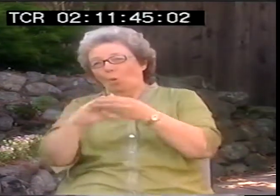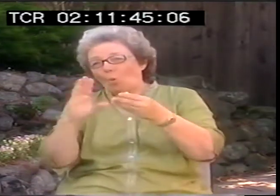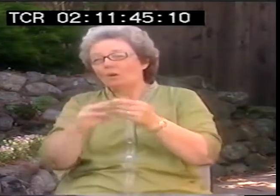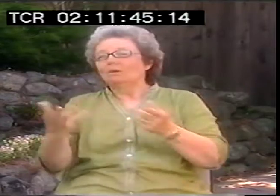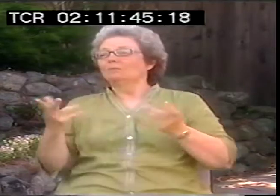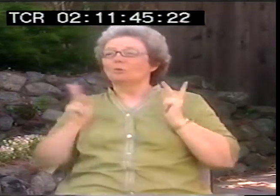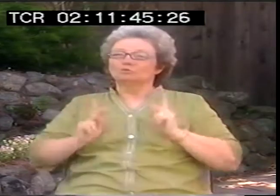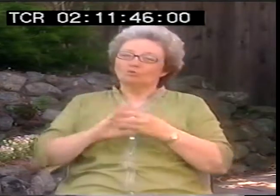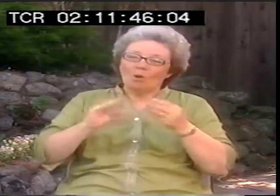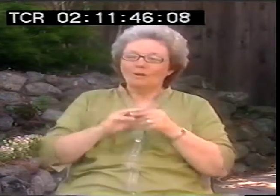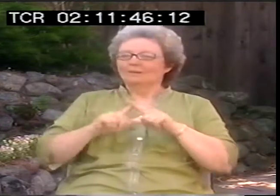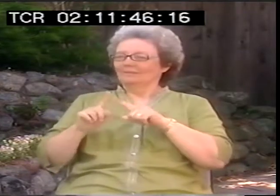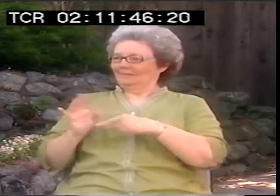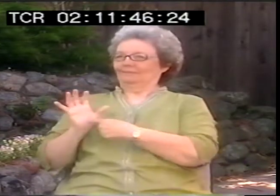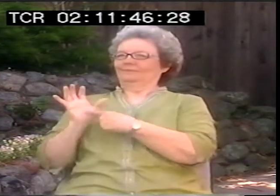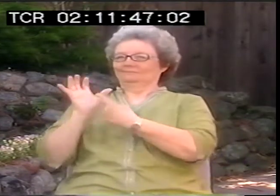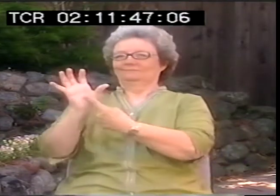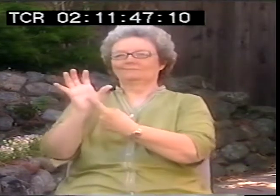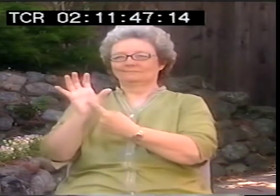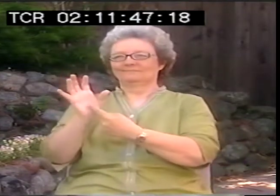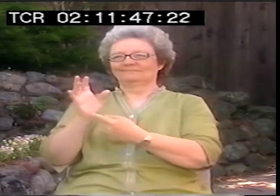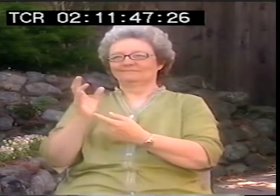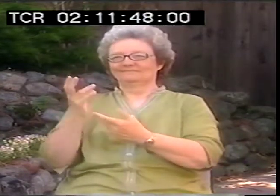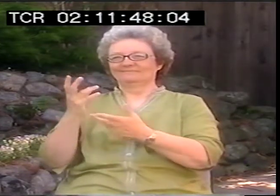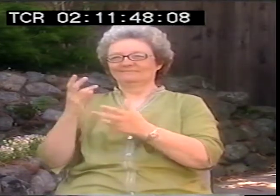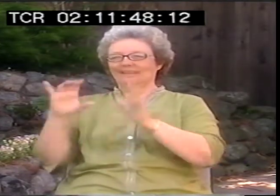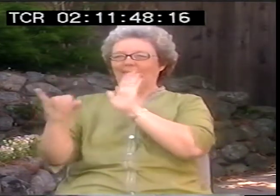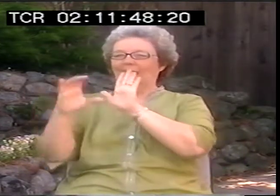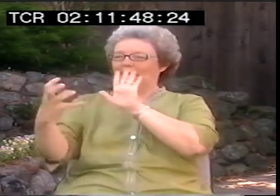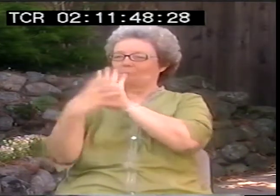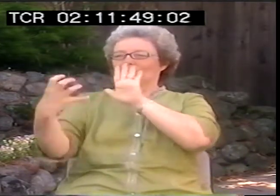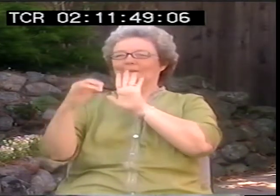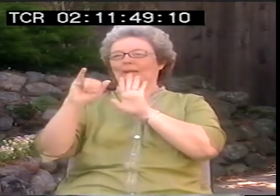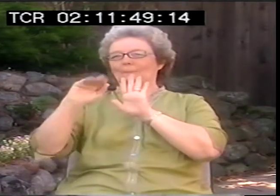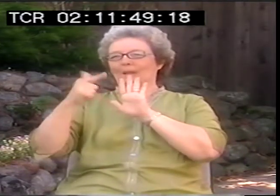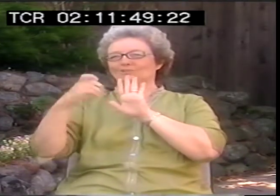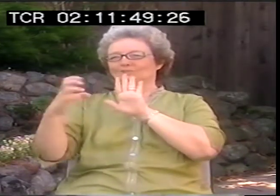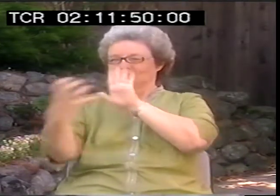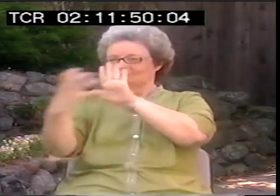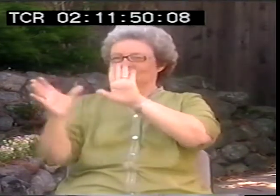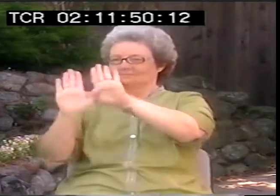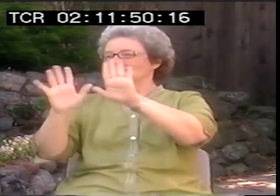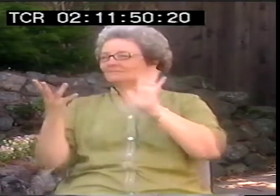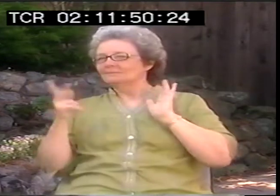they use a lot of different ways to get their message across. And I just happen to use poetry to get mine across.